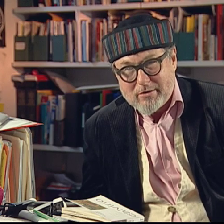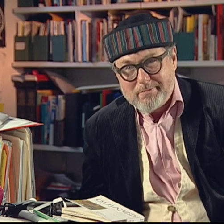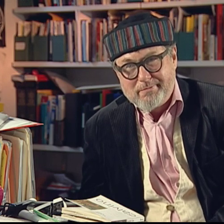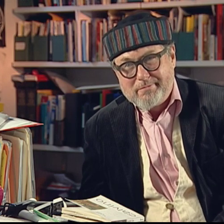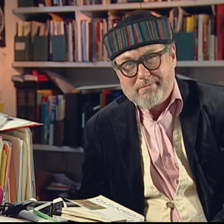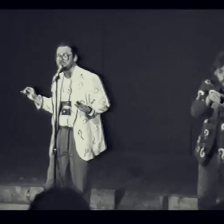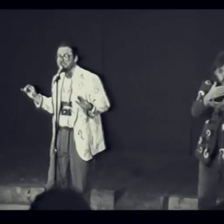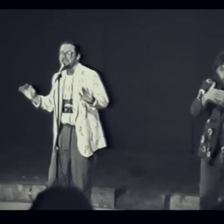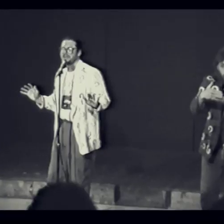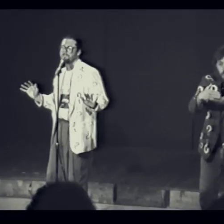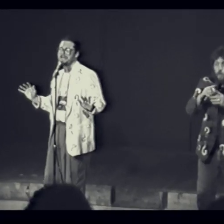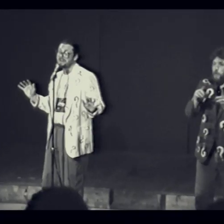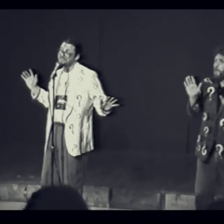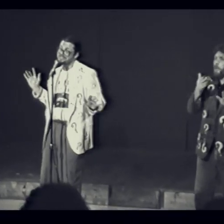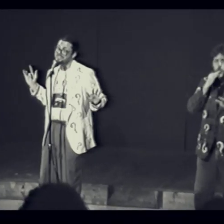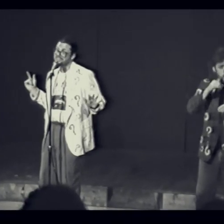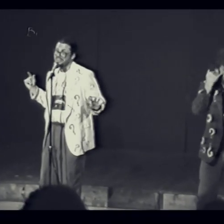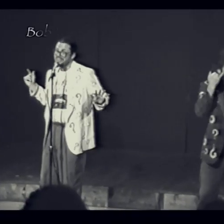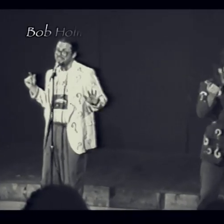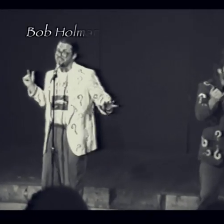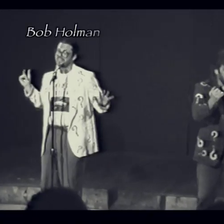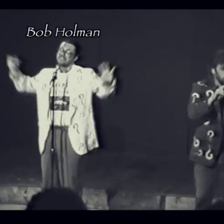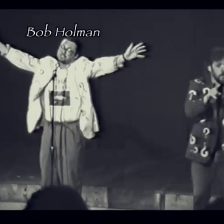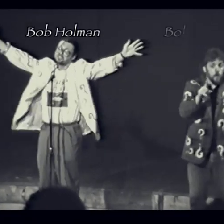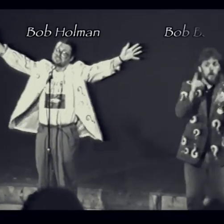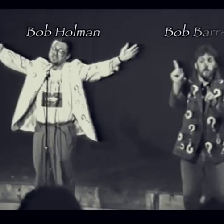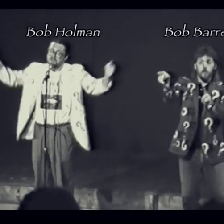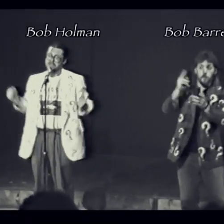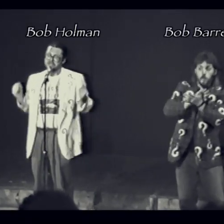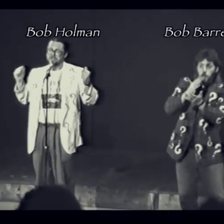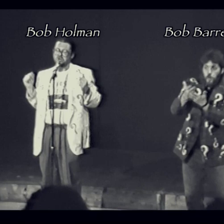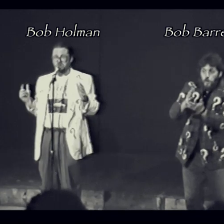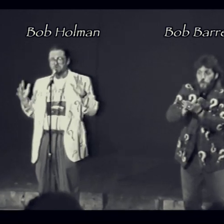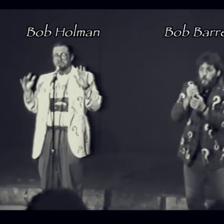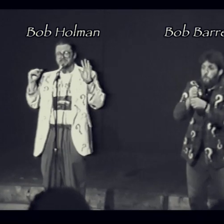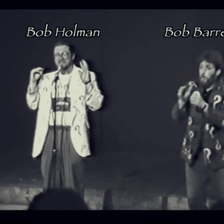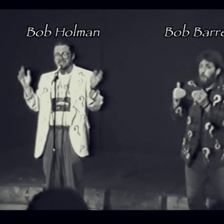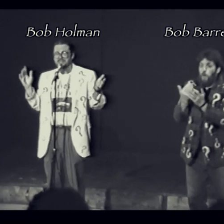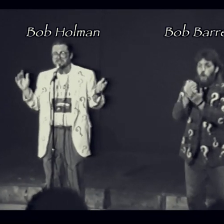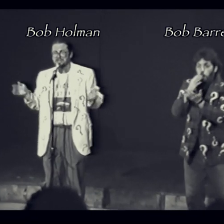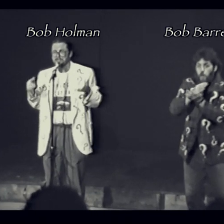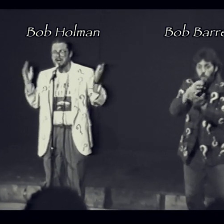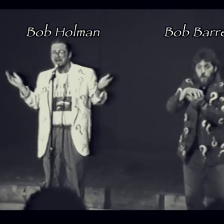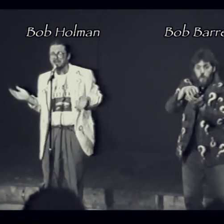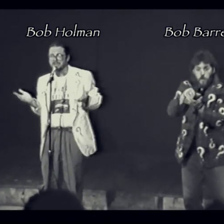Not a bad idea, in the kitchen, making almond cakes and pies